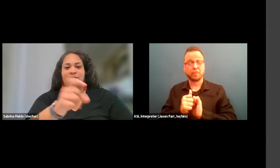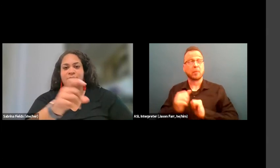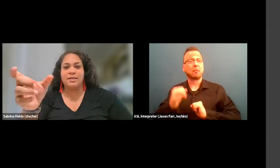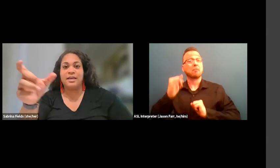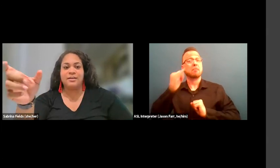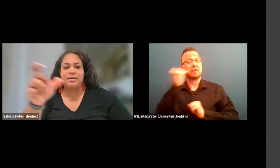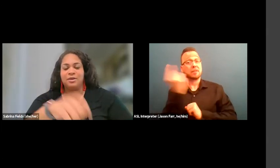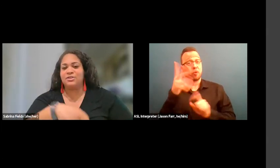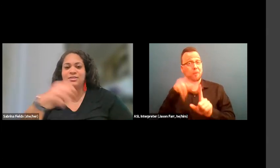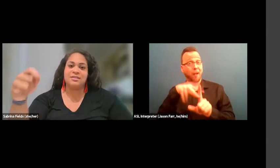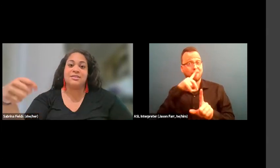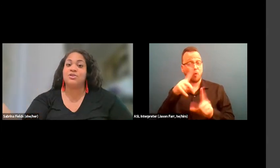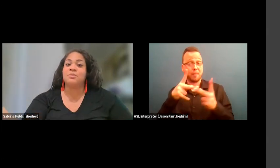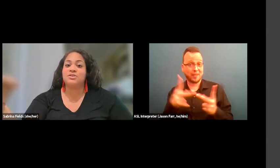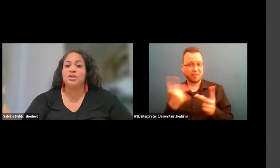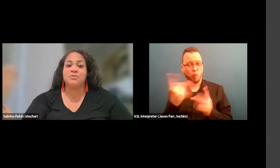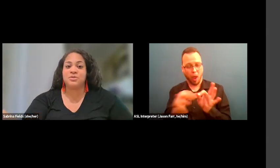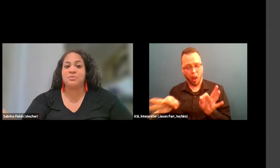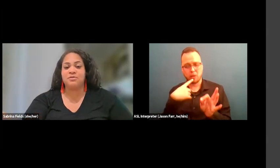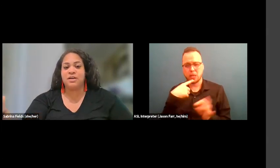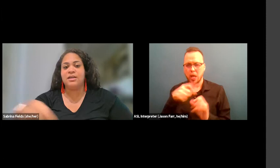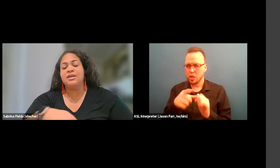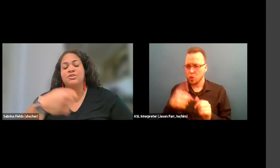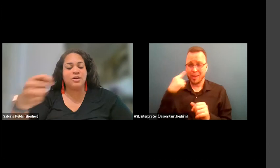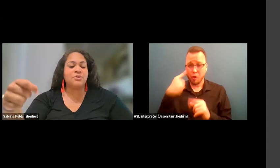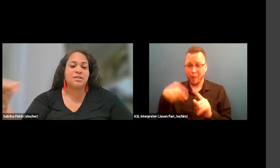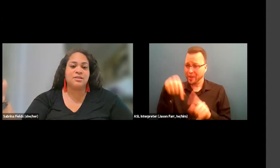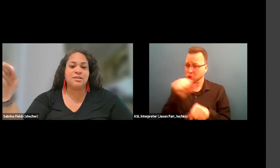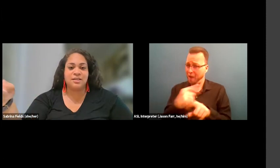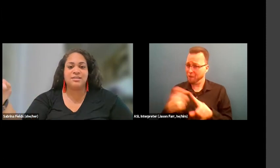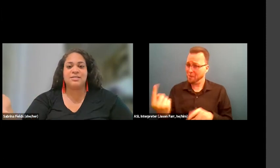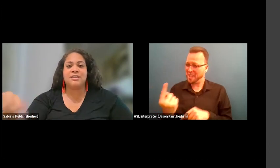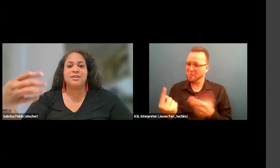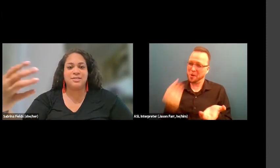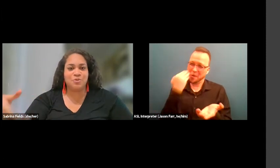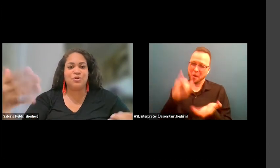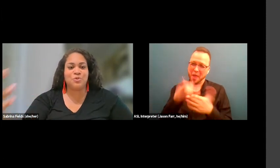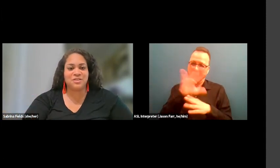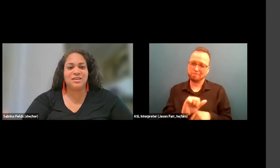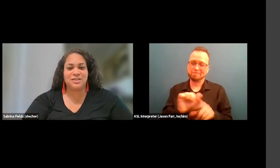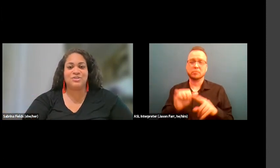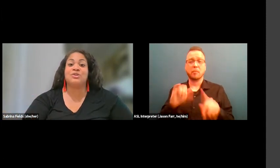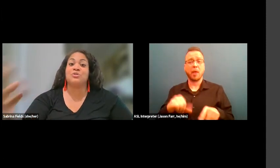there's a line in the application that says, did you hear about this job from someone, right? So you're able to list someone who works at the agency